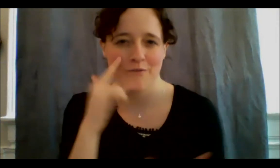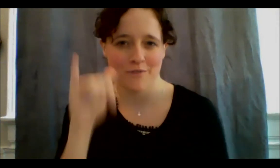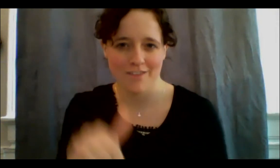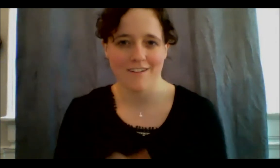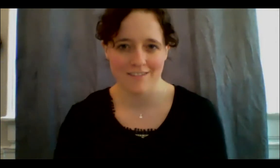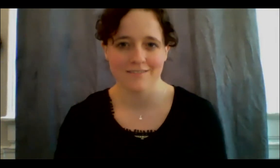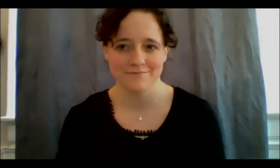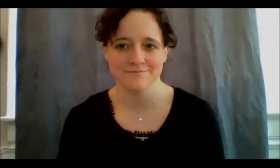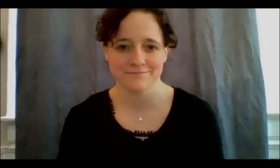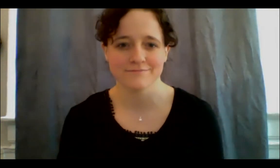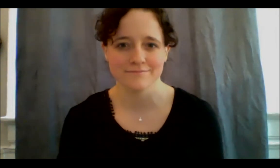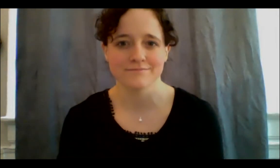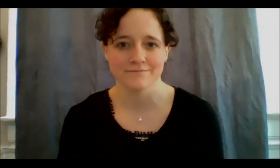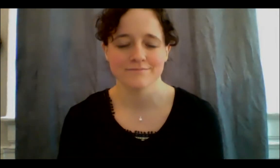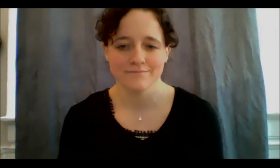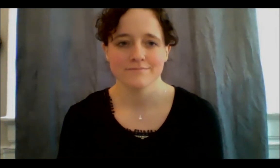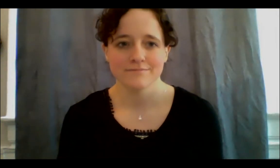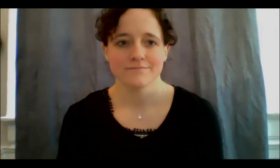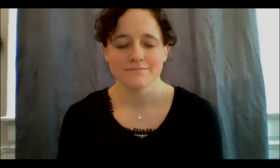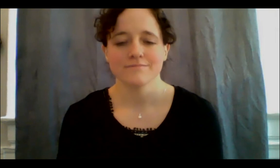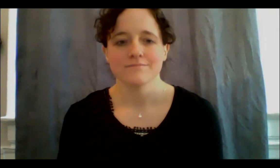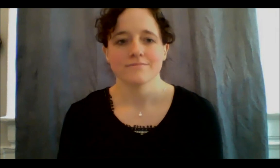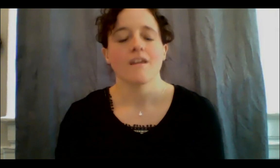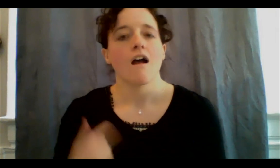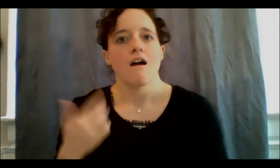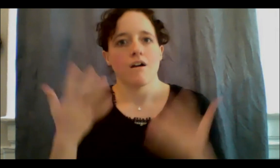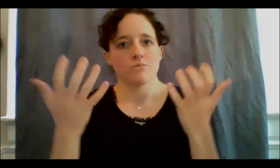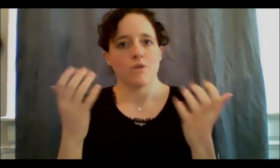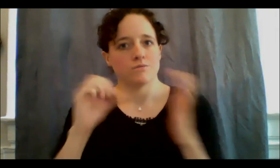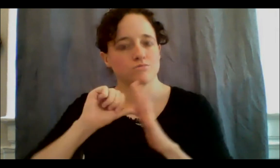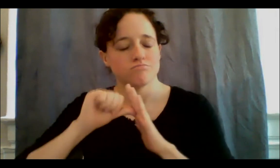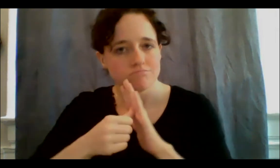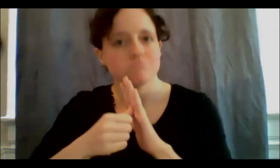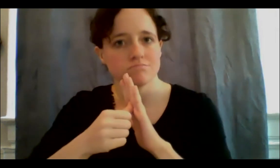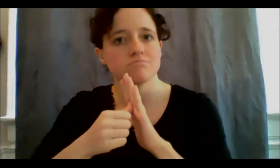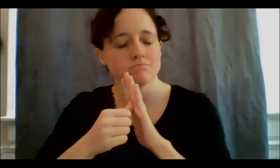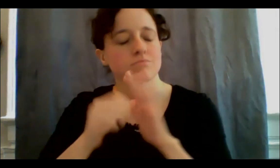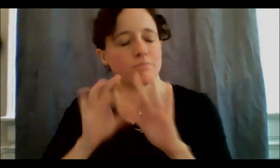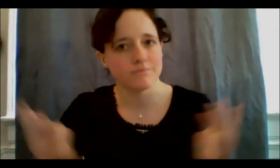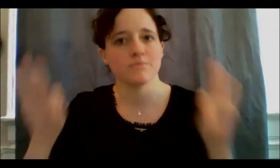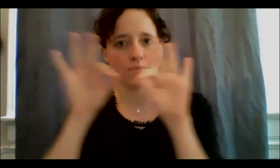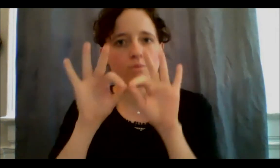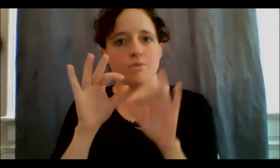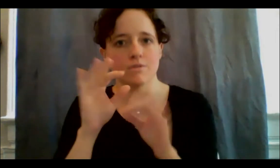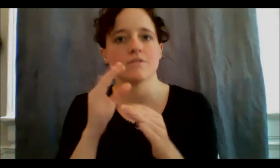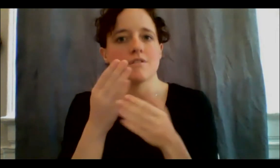I wanted to touch on a very important aspect that you had also made reference to